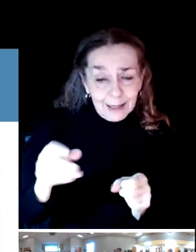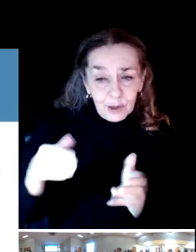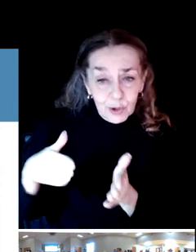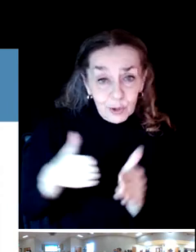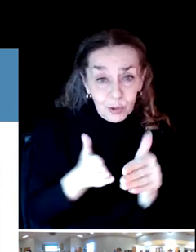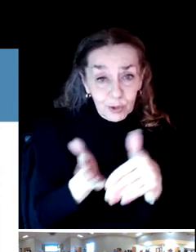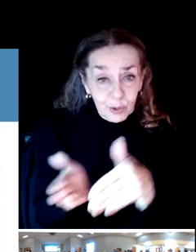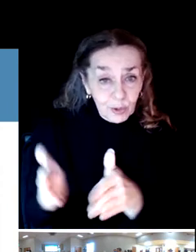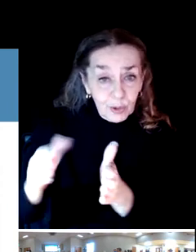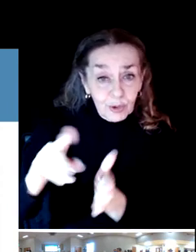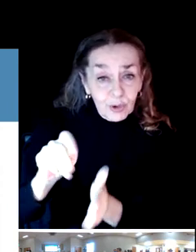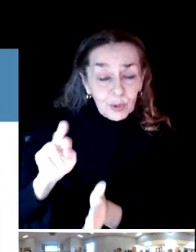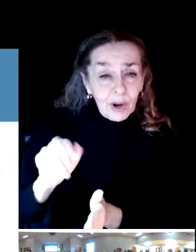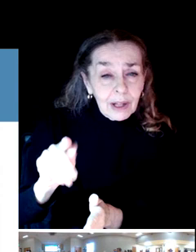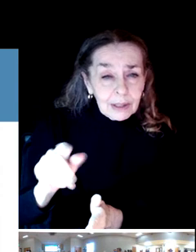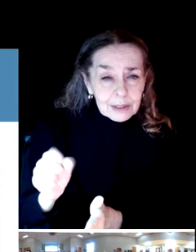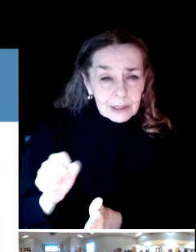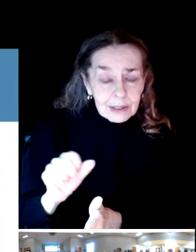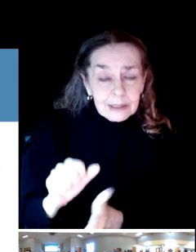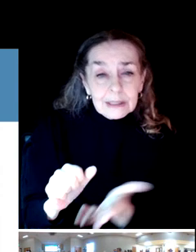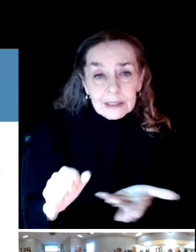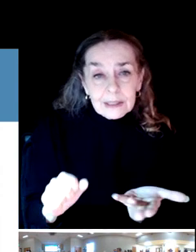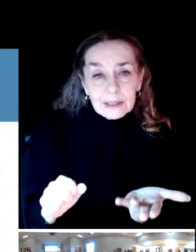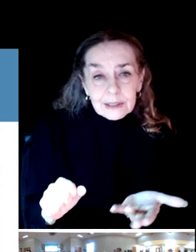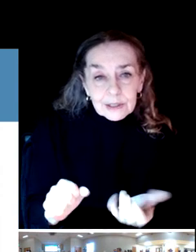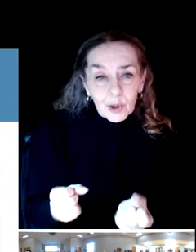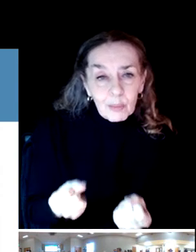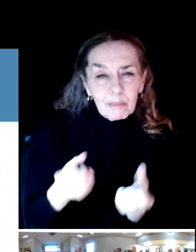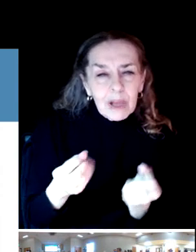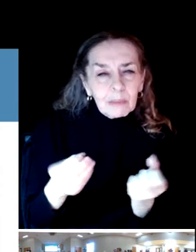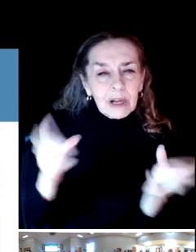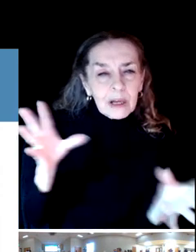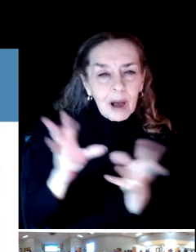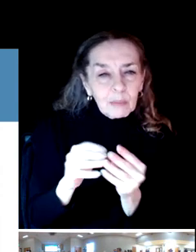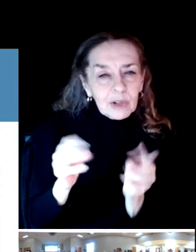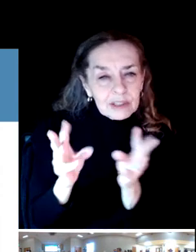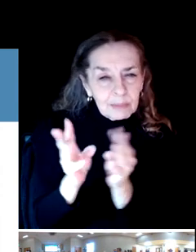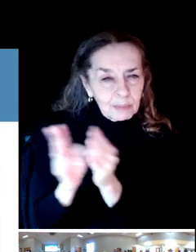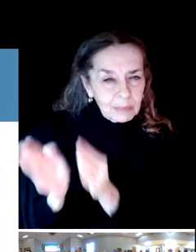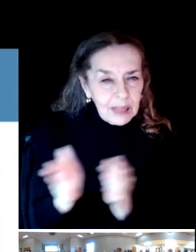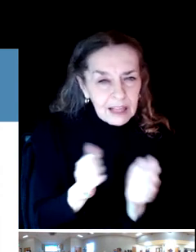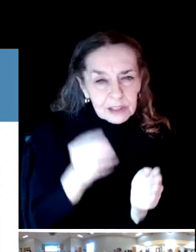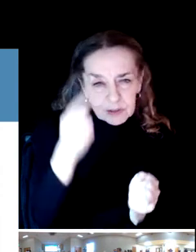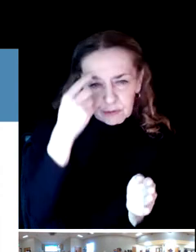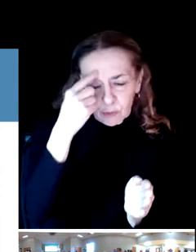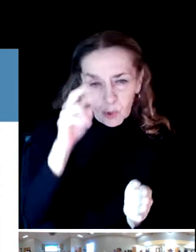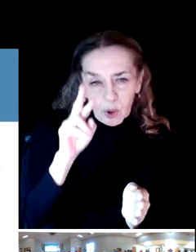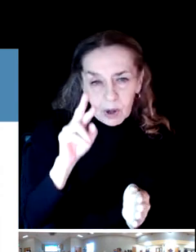In a lot of comprehensive plans or master plans for parks agencies, a connected trail